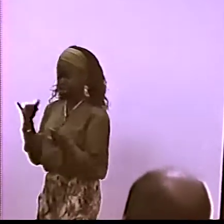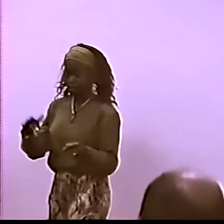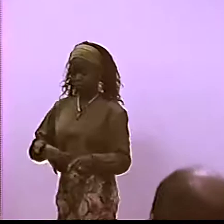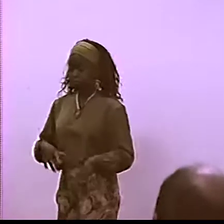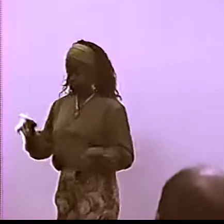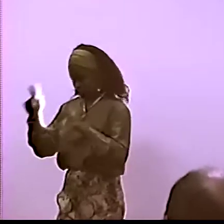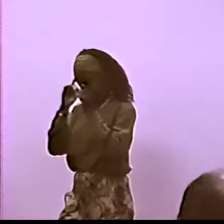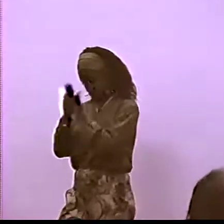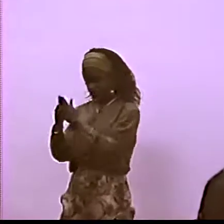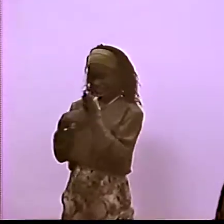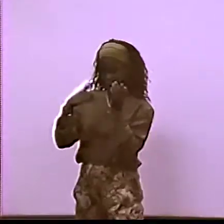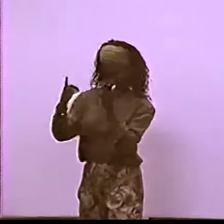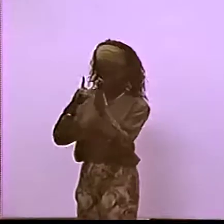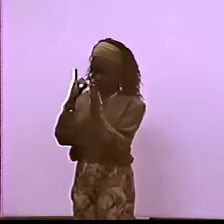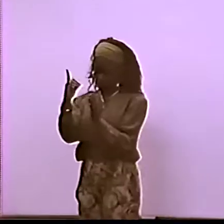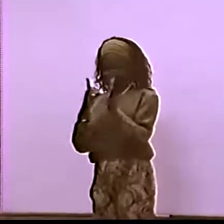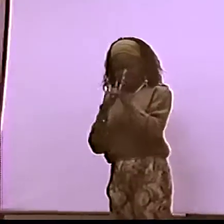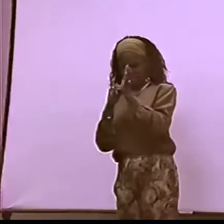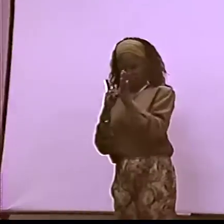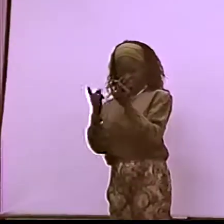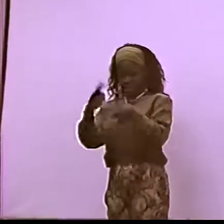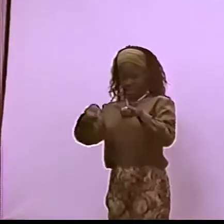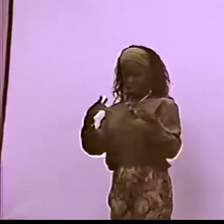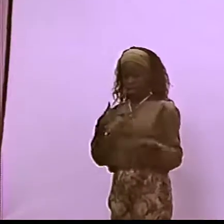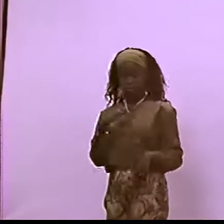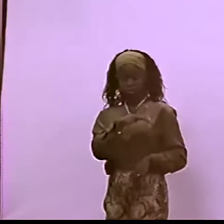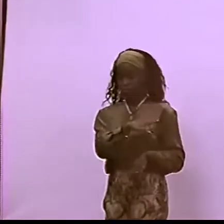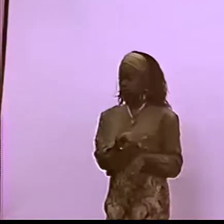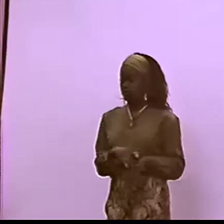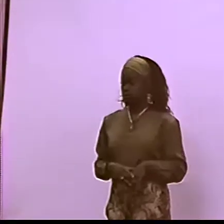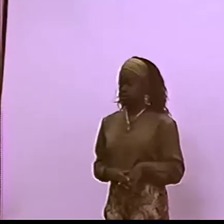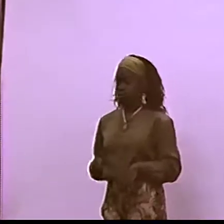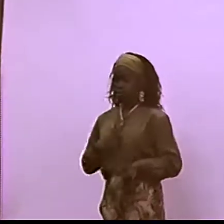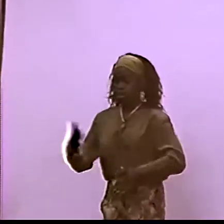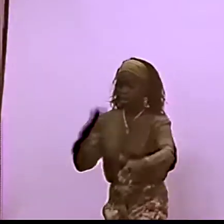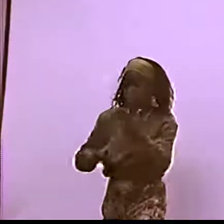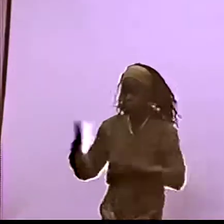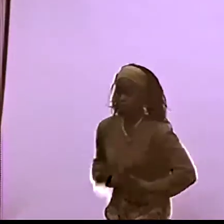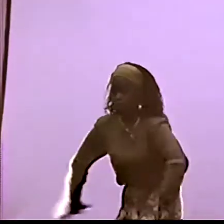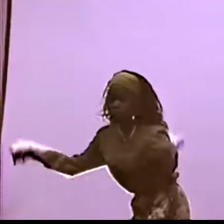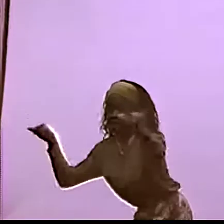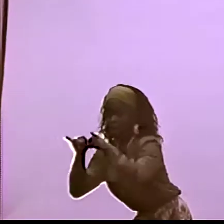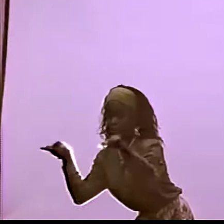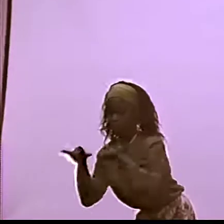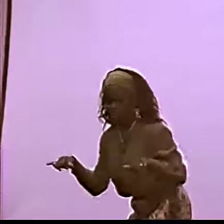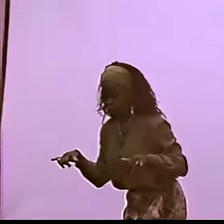AND THEY JIVE, AND... ...BY THE WHITE SOCIETY.